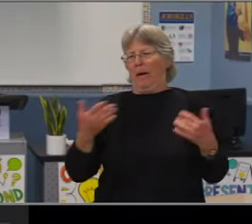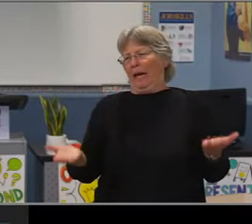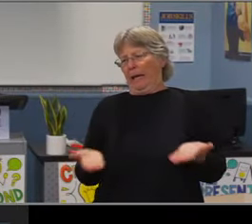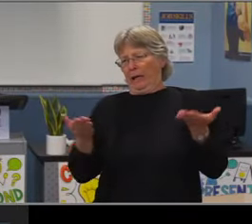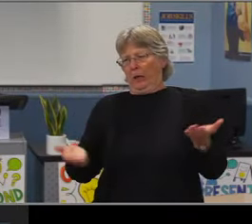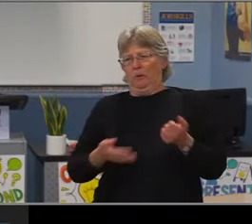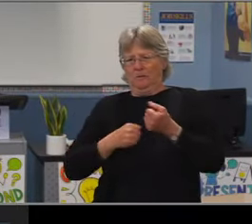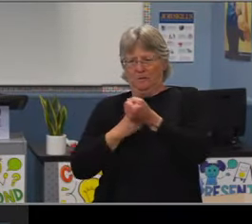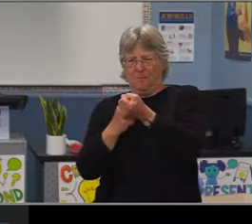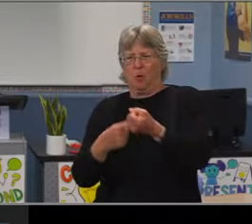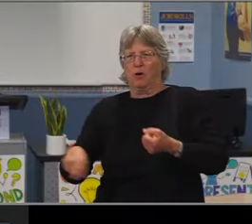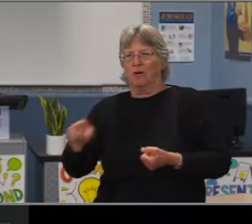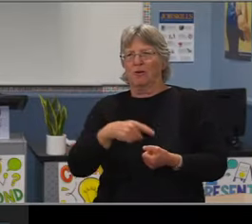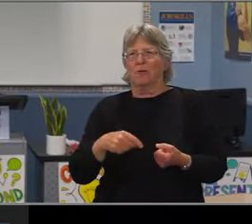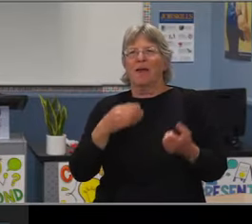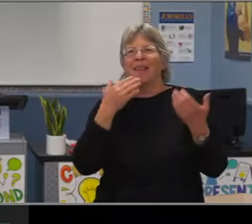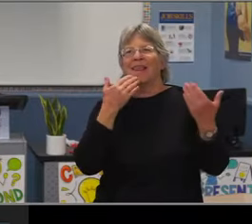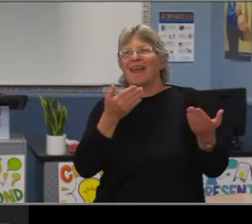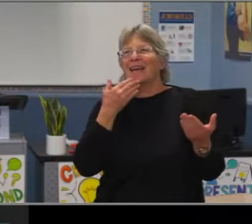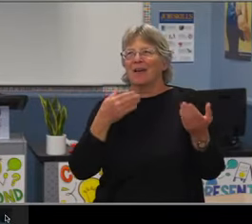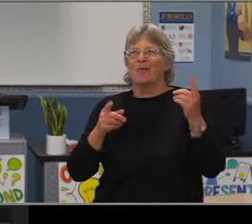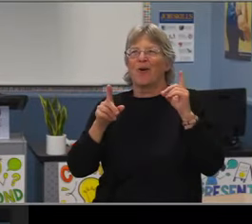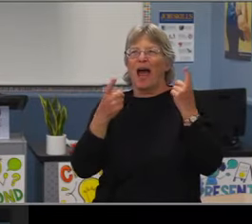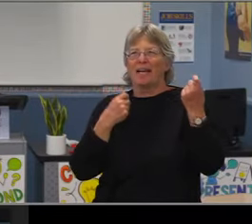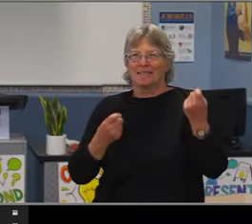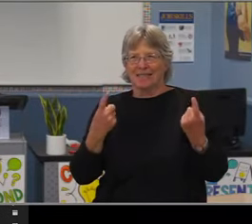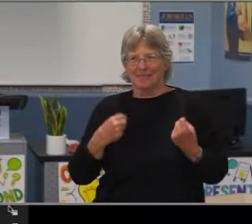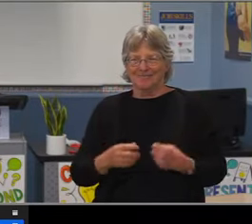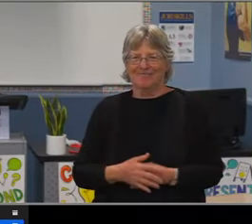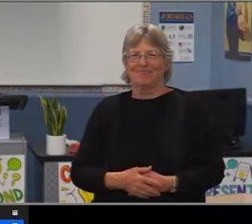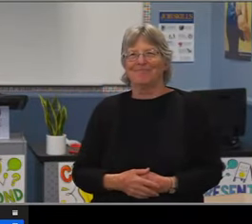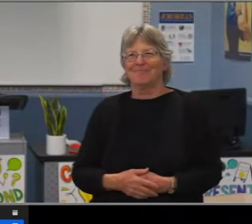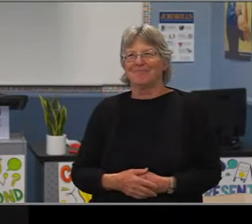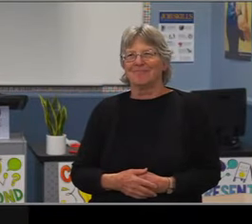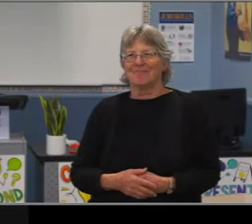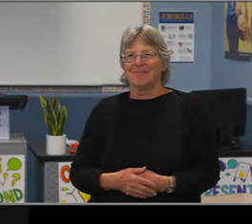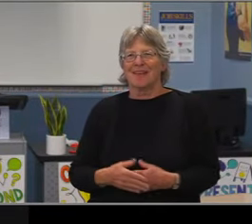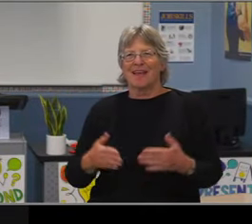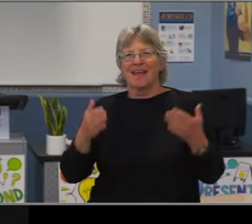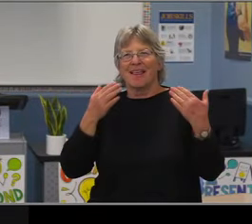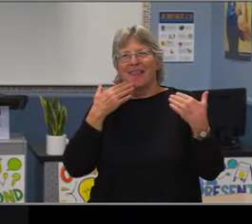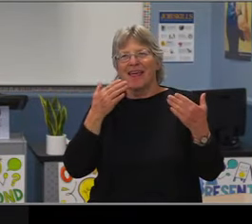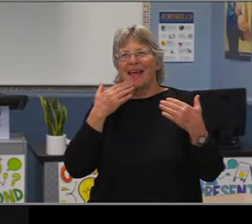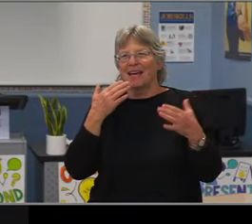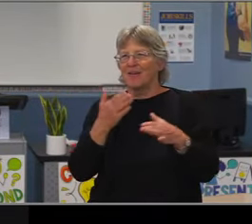Good evening, board members, exact staff, colleagues, of course, our student board member, Ms. Rankin.